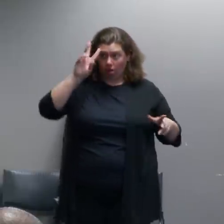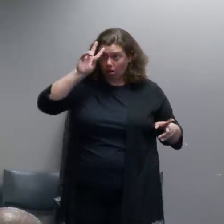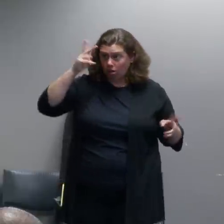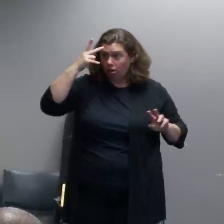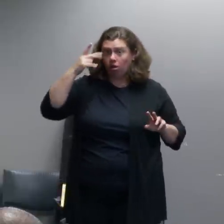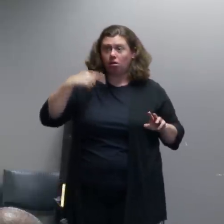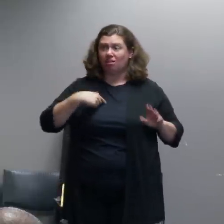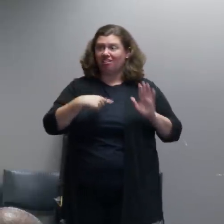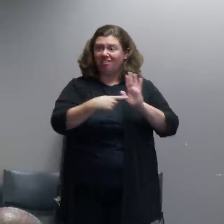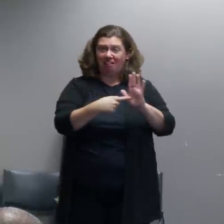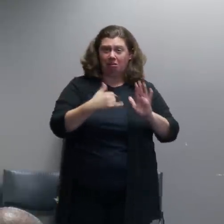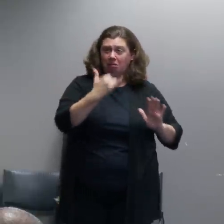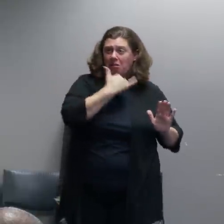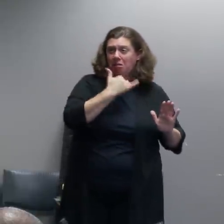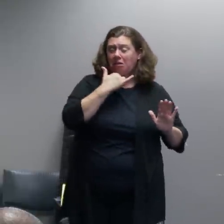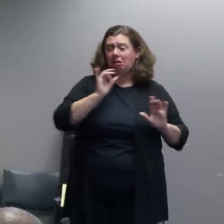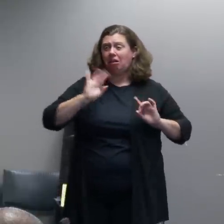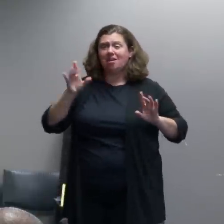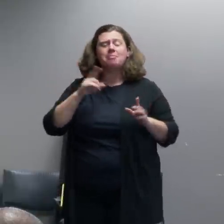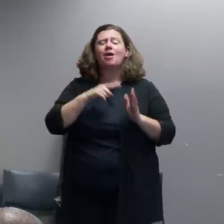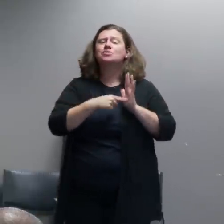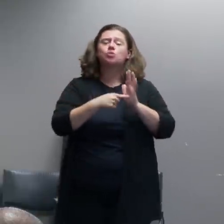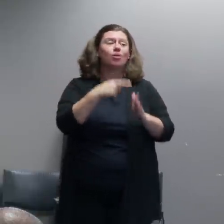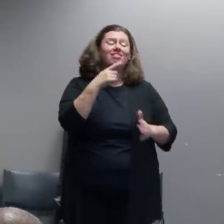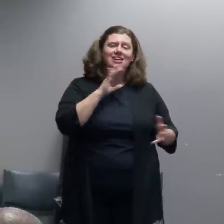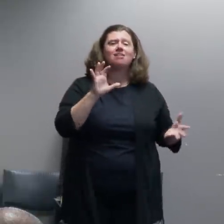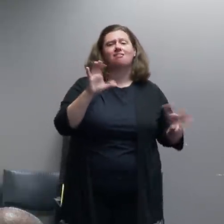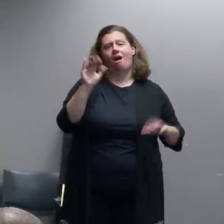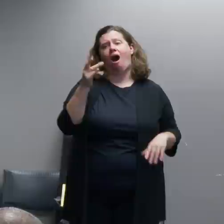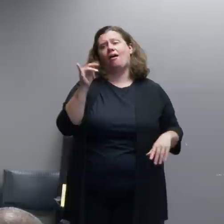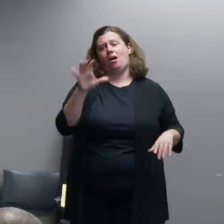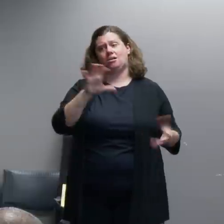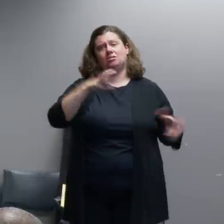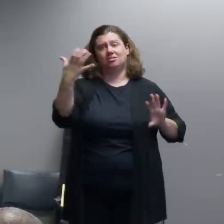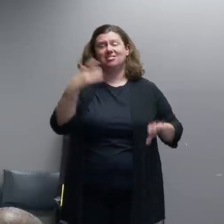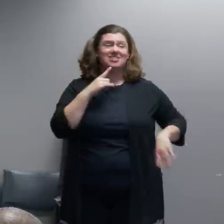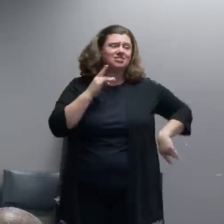that we're experiencing as in any way condoning conduct by our